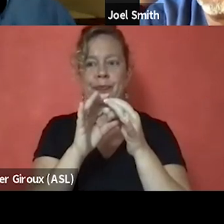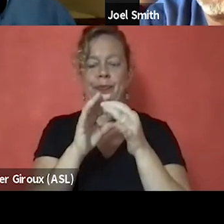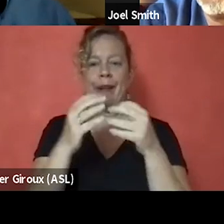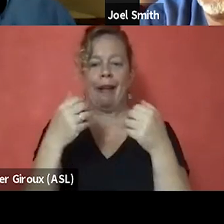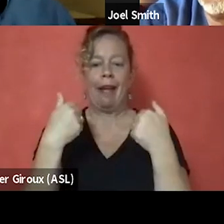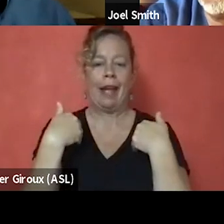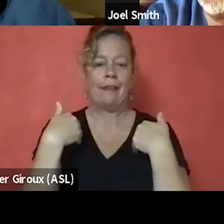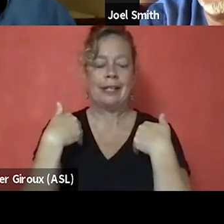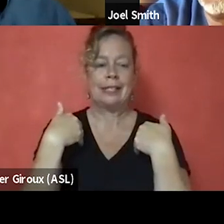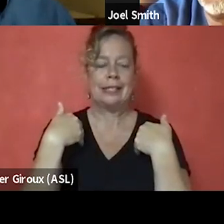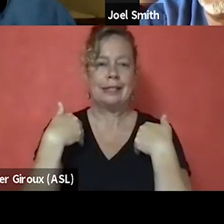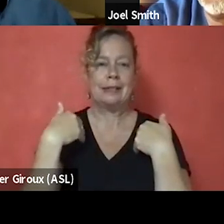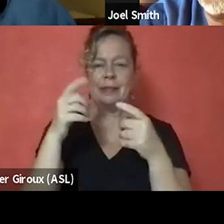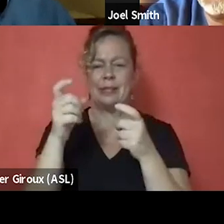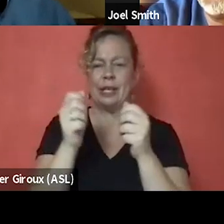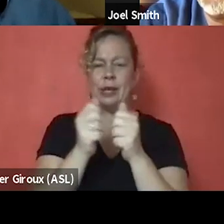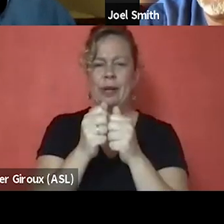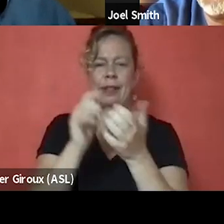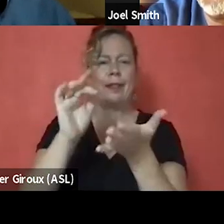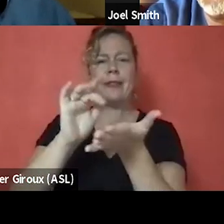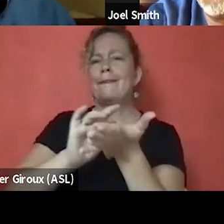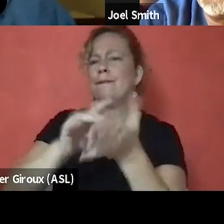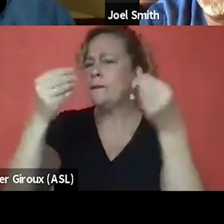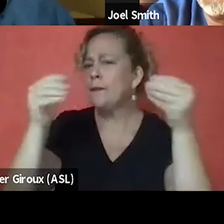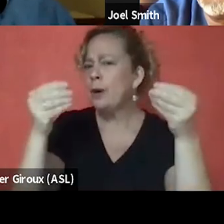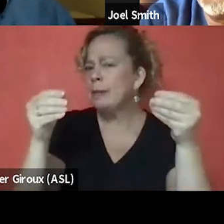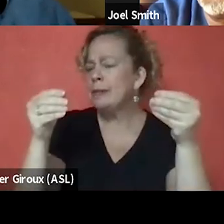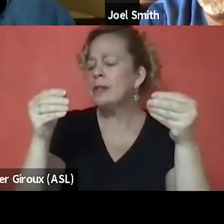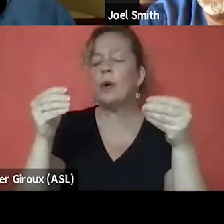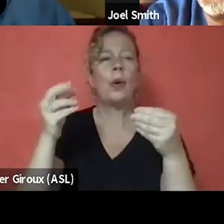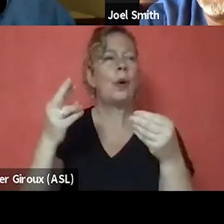with something like the pharmacy. Or there's so much stigma,